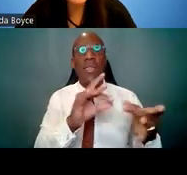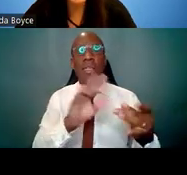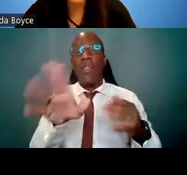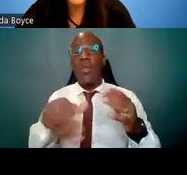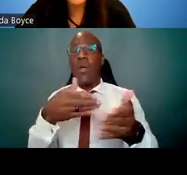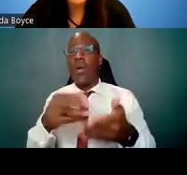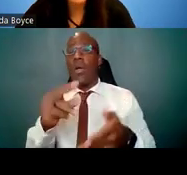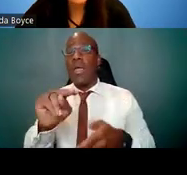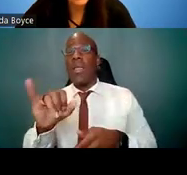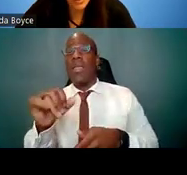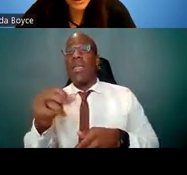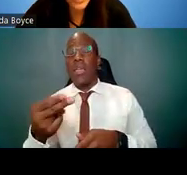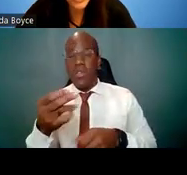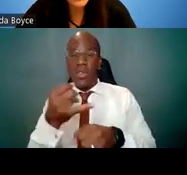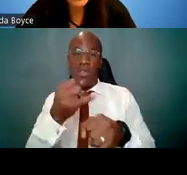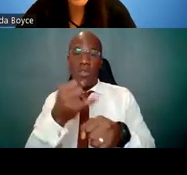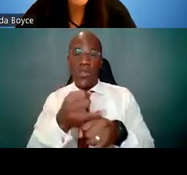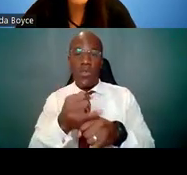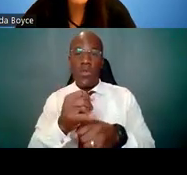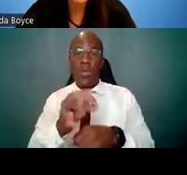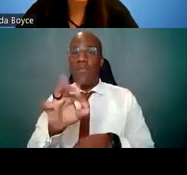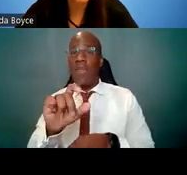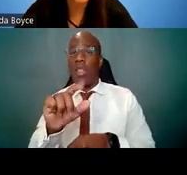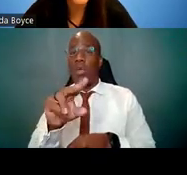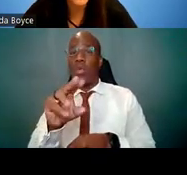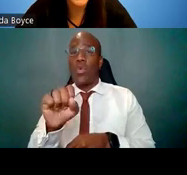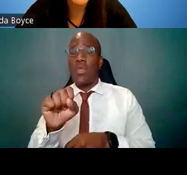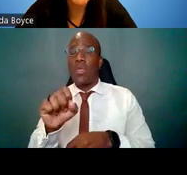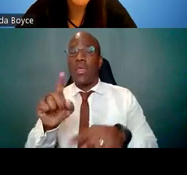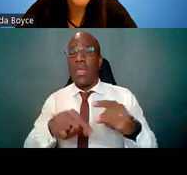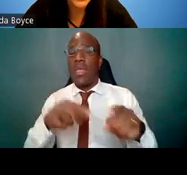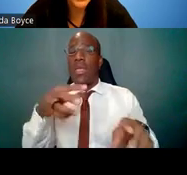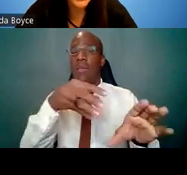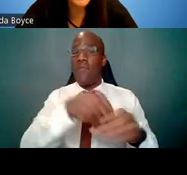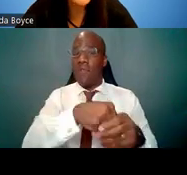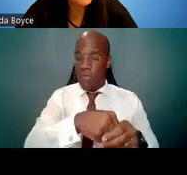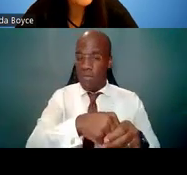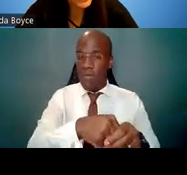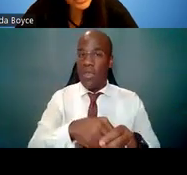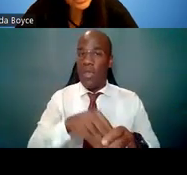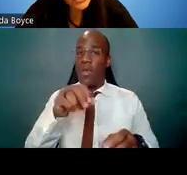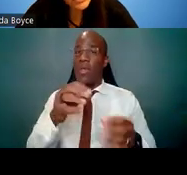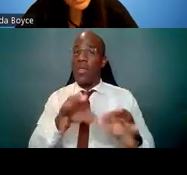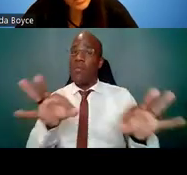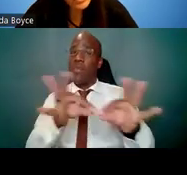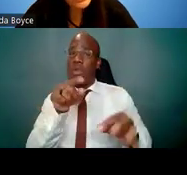so it's imperative that you contact the program officer before applying. Allowable costs for these awards,